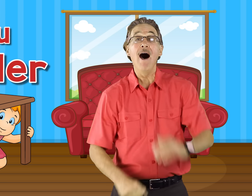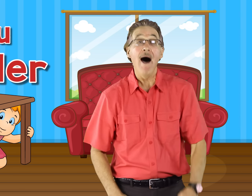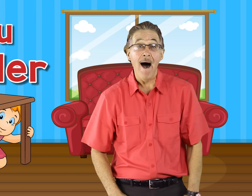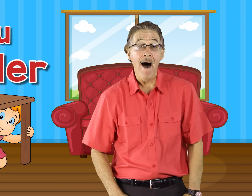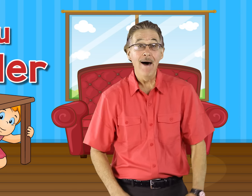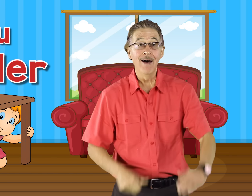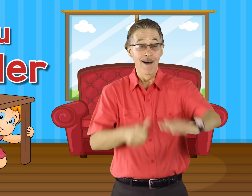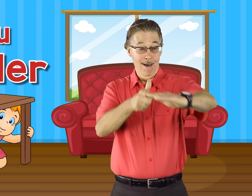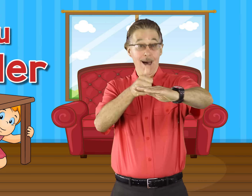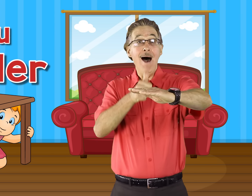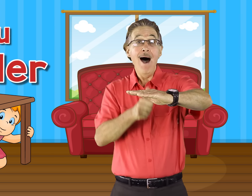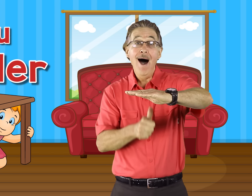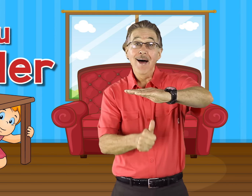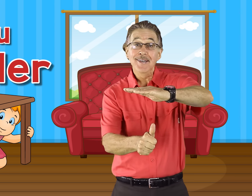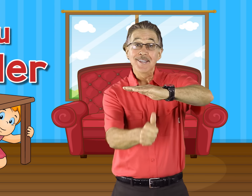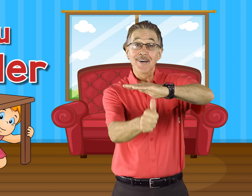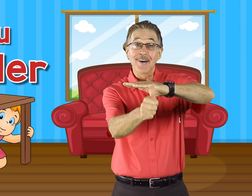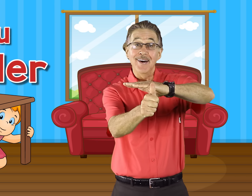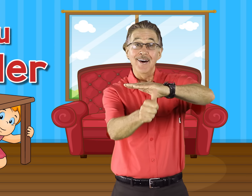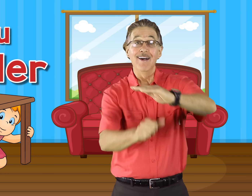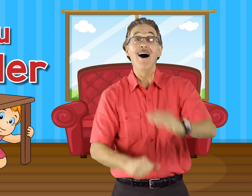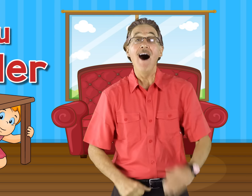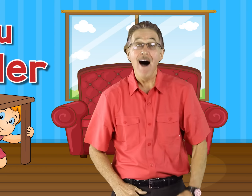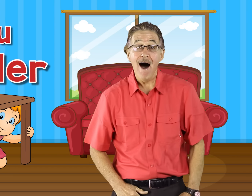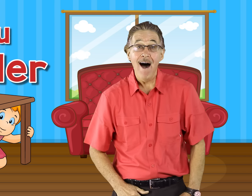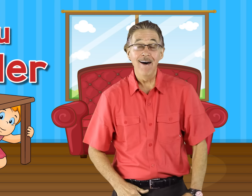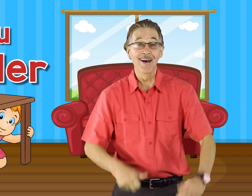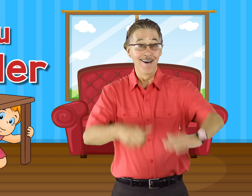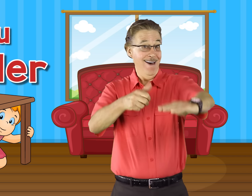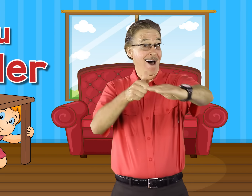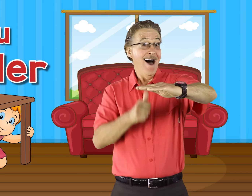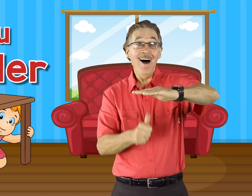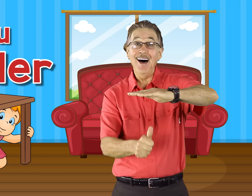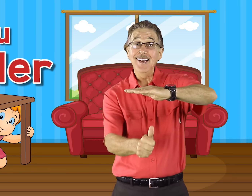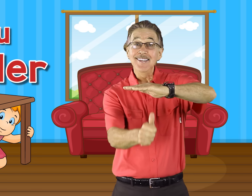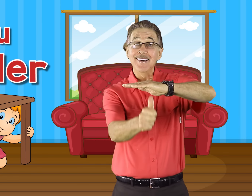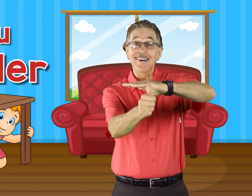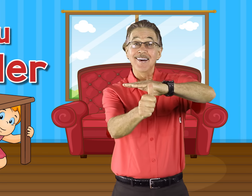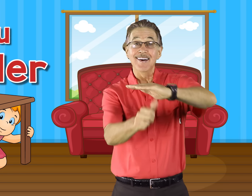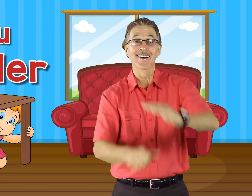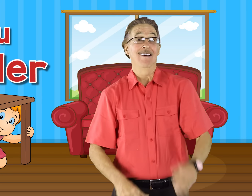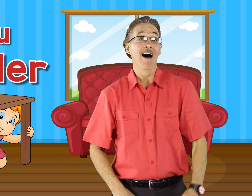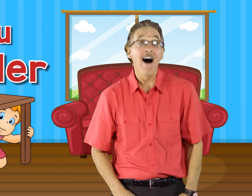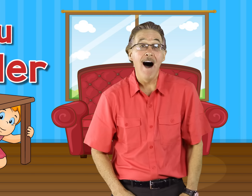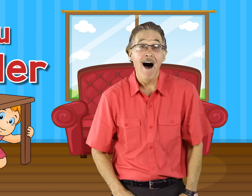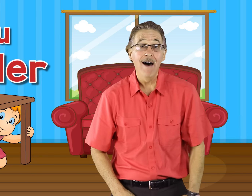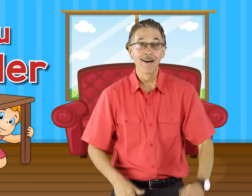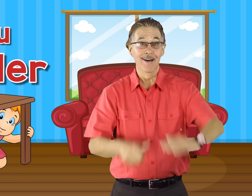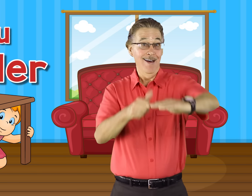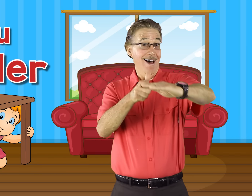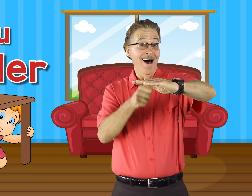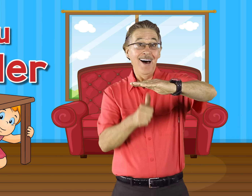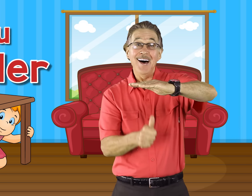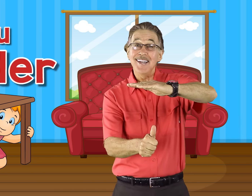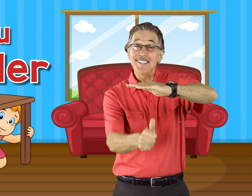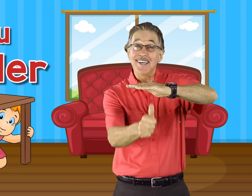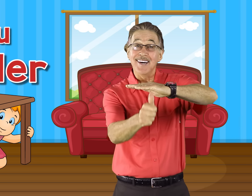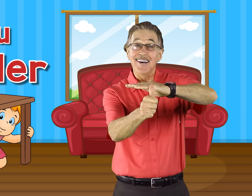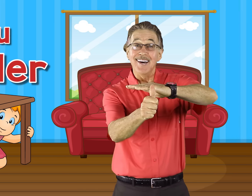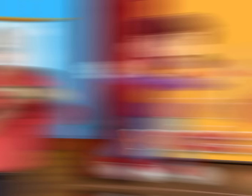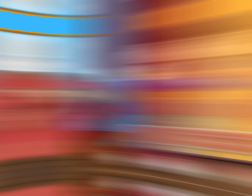/u/ under /u/ under /u/ under